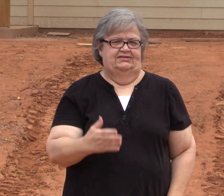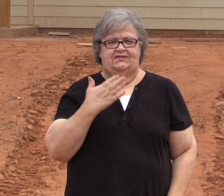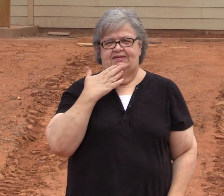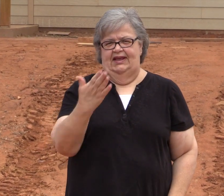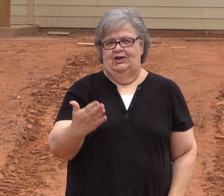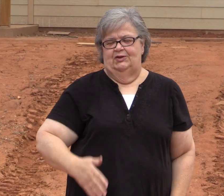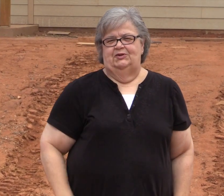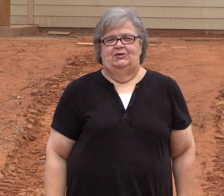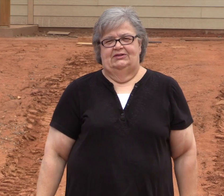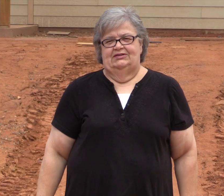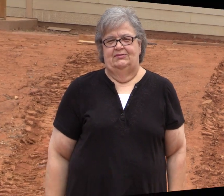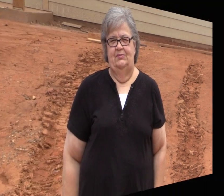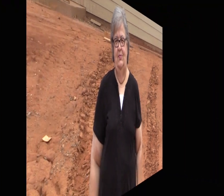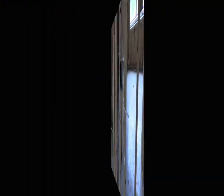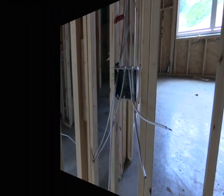Thank you